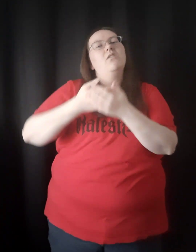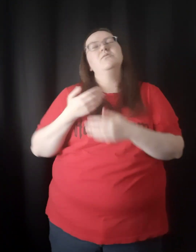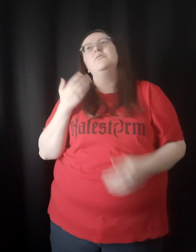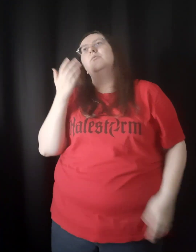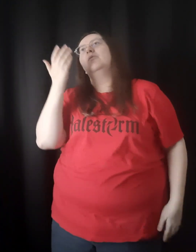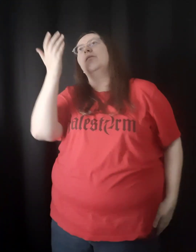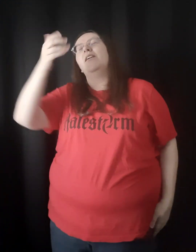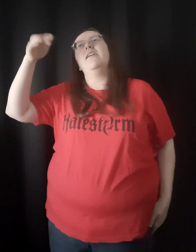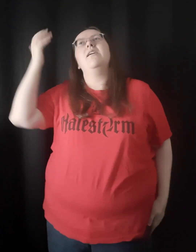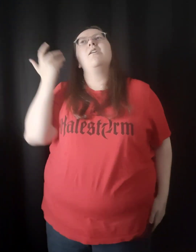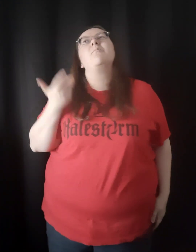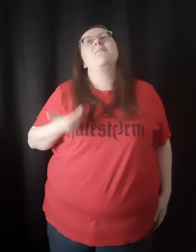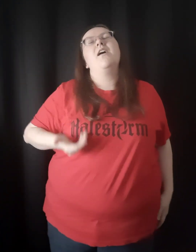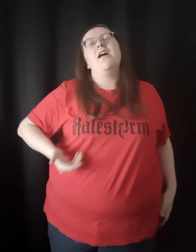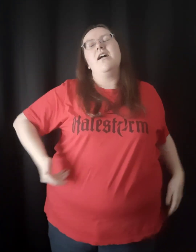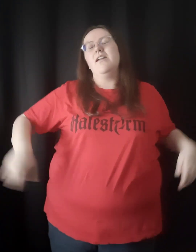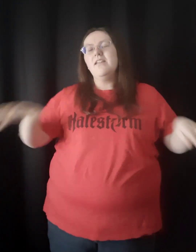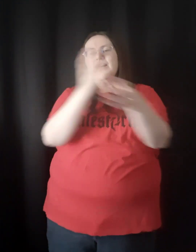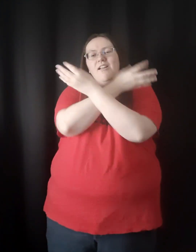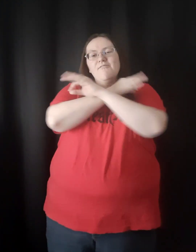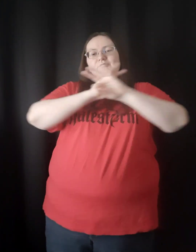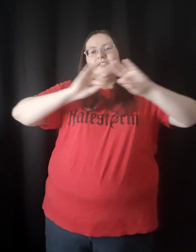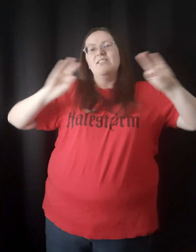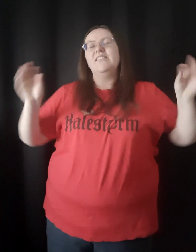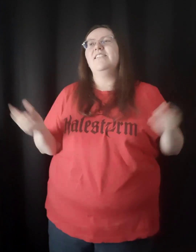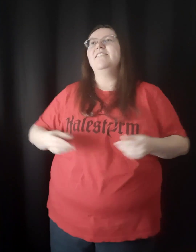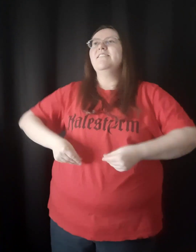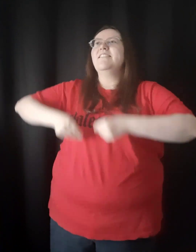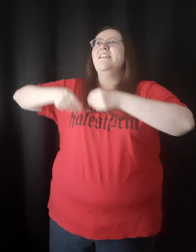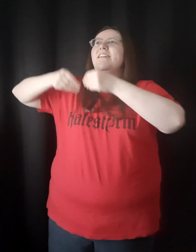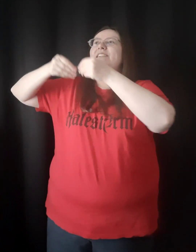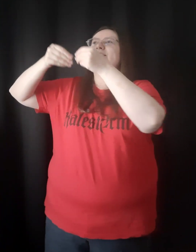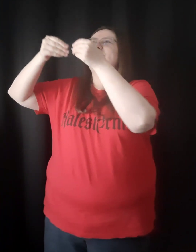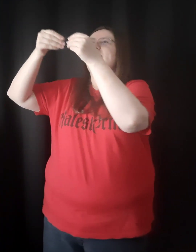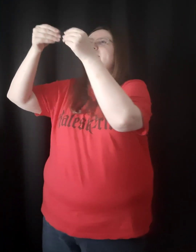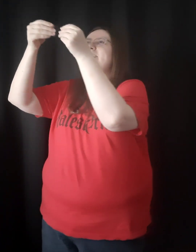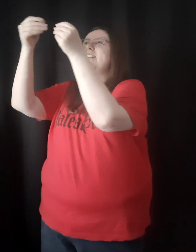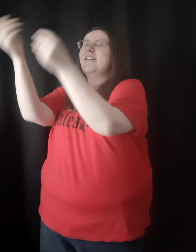All to Him I freely give